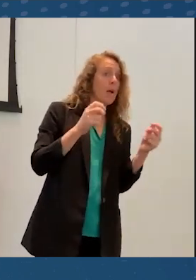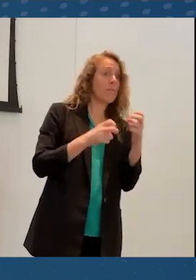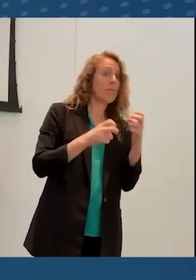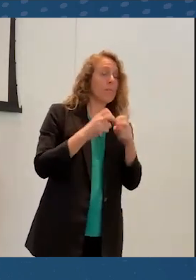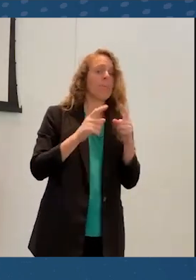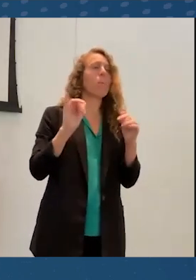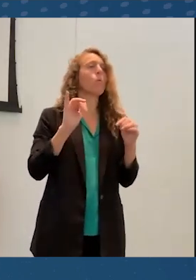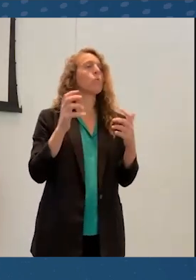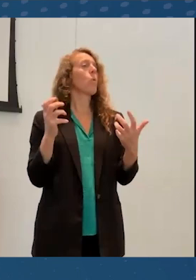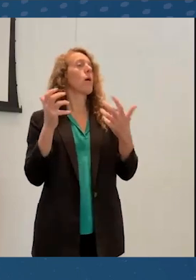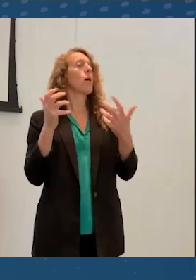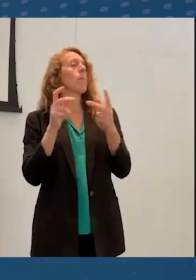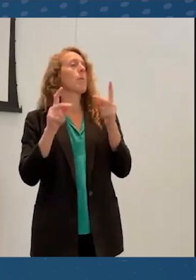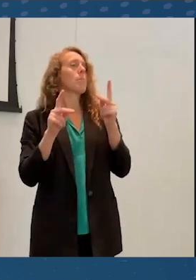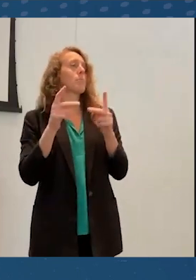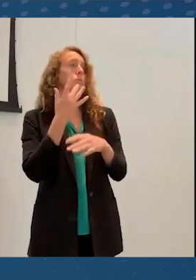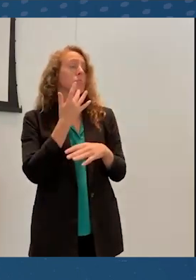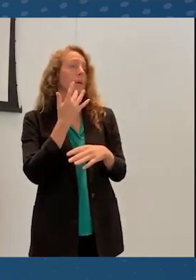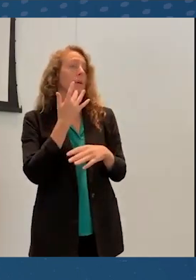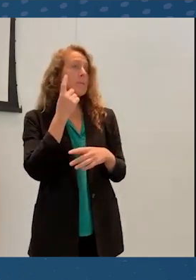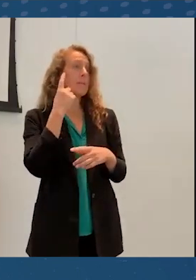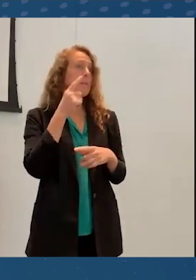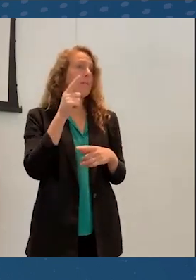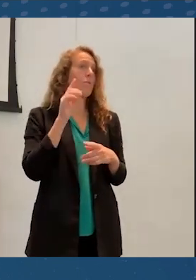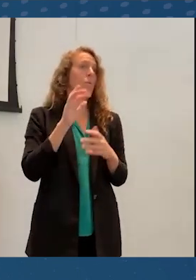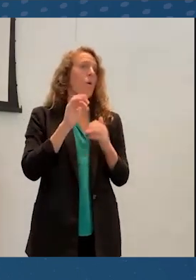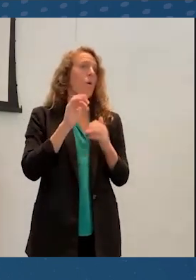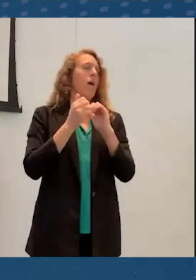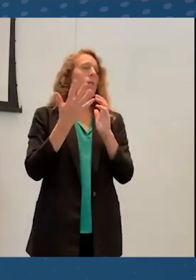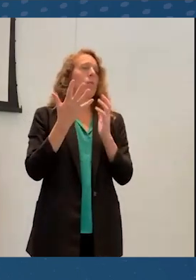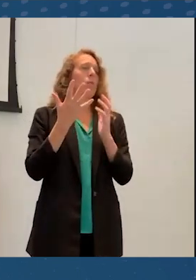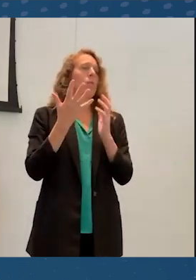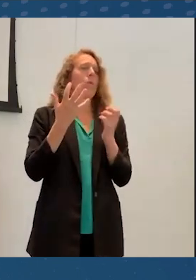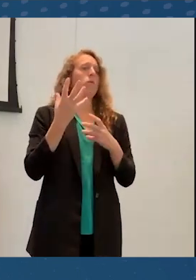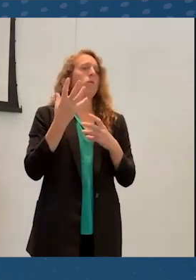preferences for embodiment. So my slides aren't totally updated.